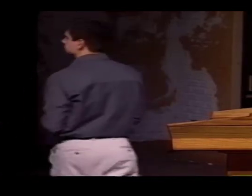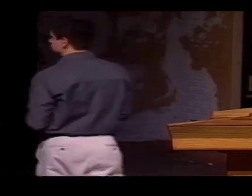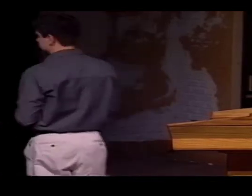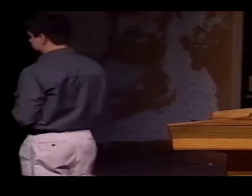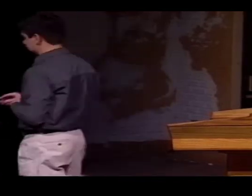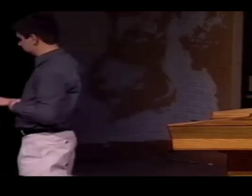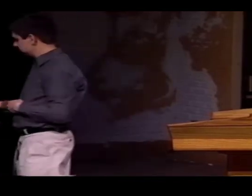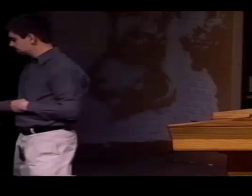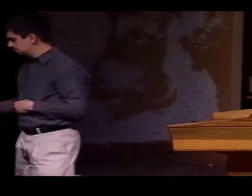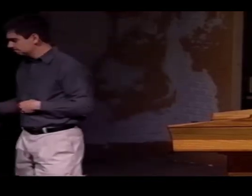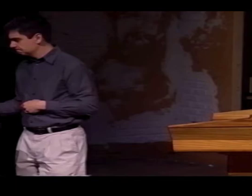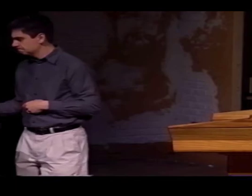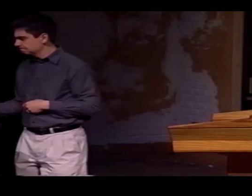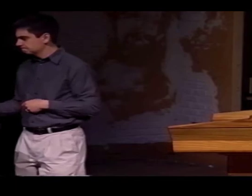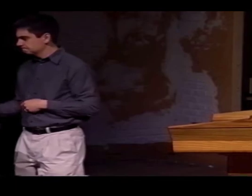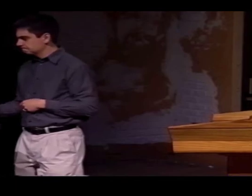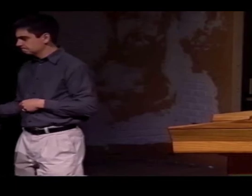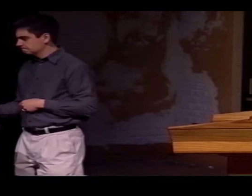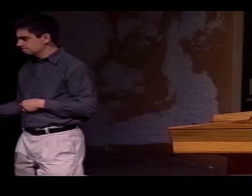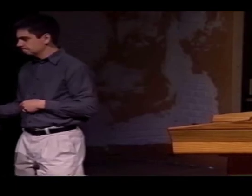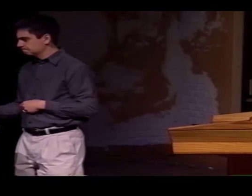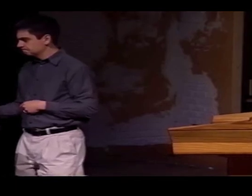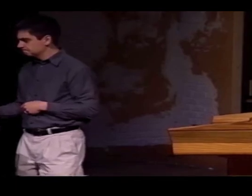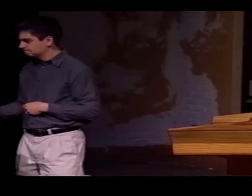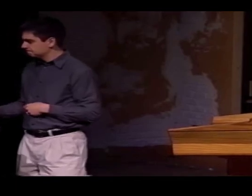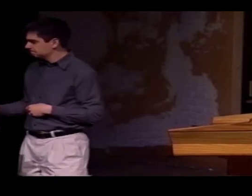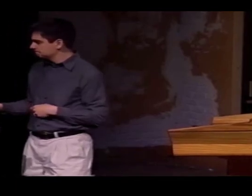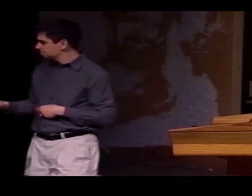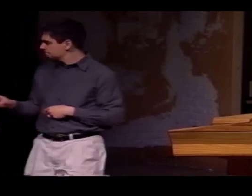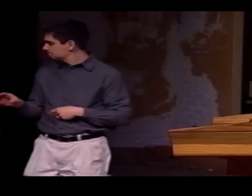AND HOW THE STRUCTURE OF THE TWO LANGUAGES ARE DIFFERENT.